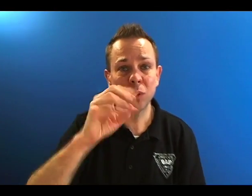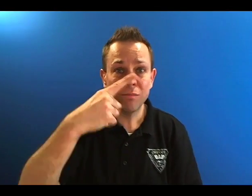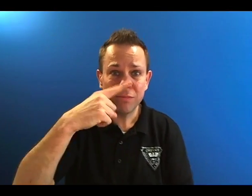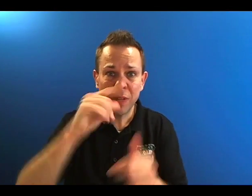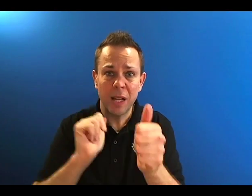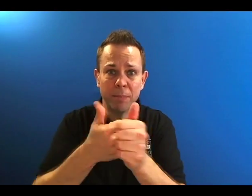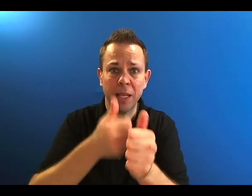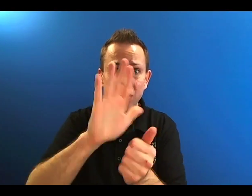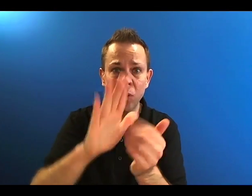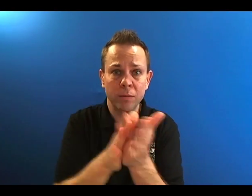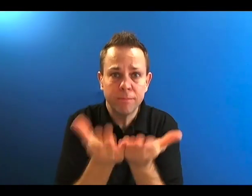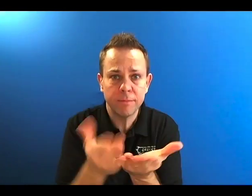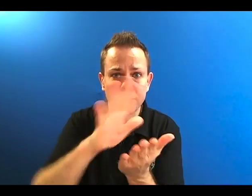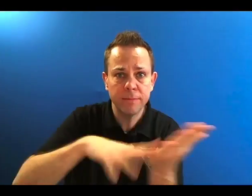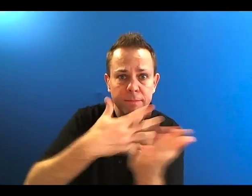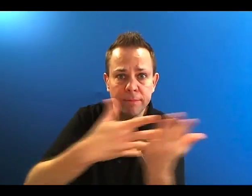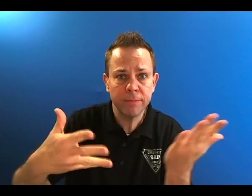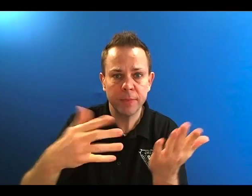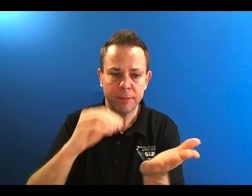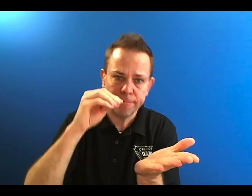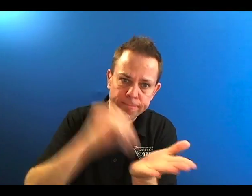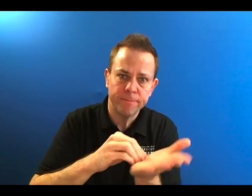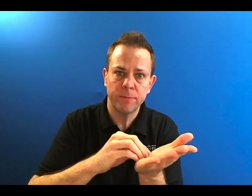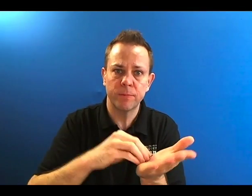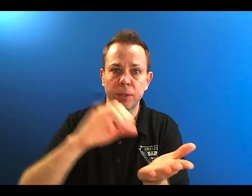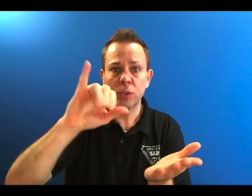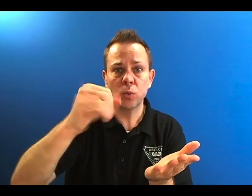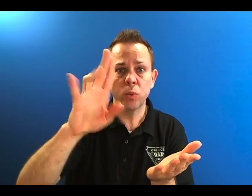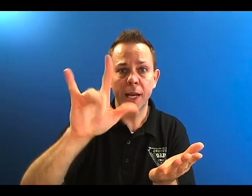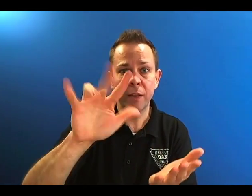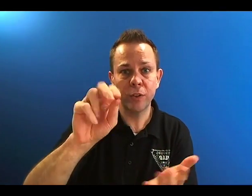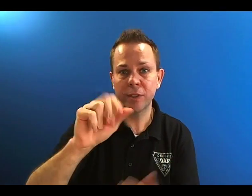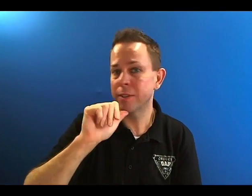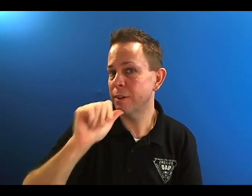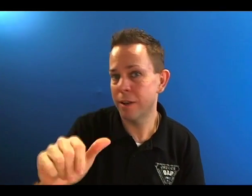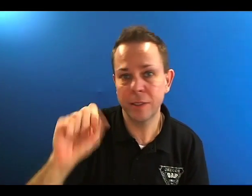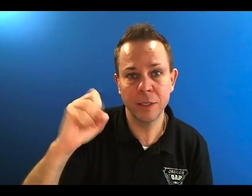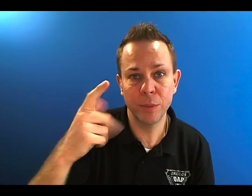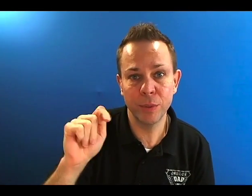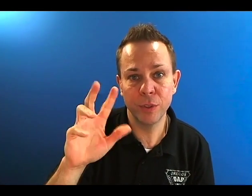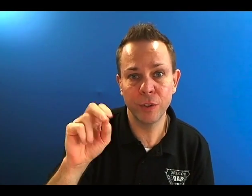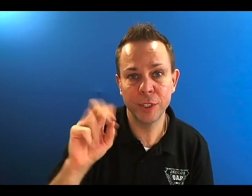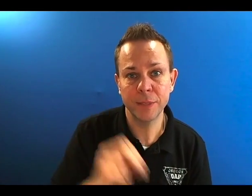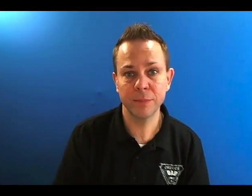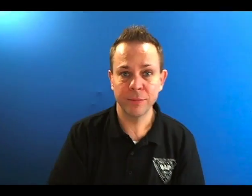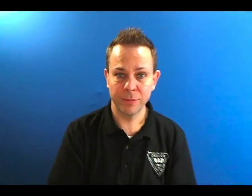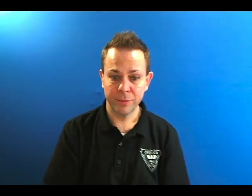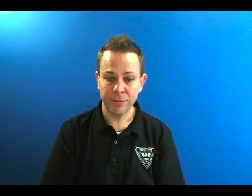Please take the time to update your calendar to July 30, not Sept 30, and tell your friends/families about the